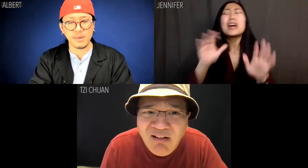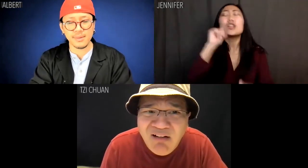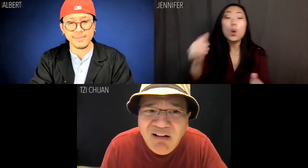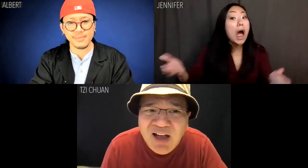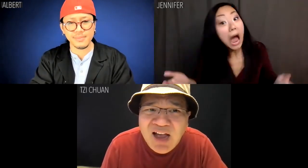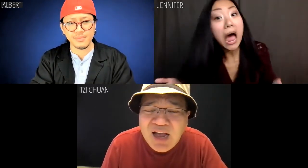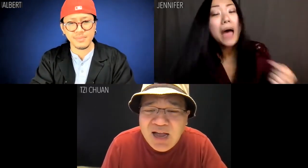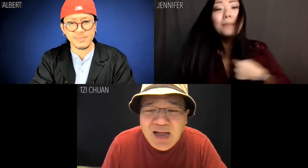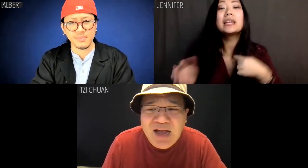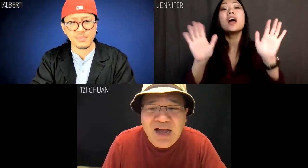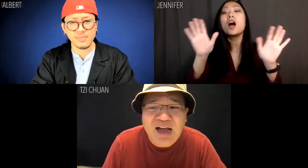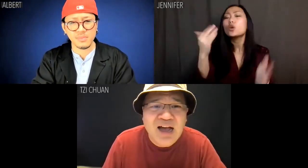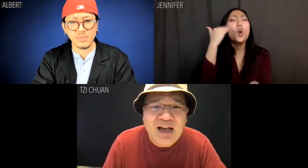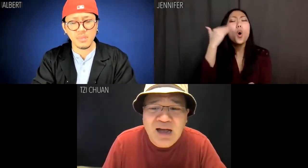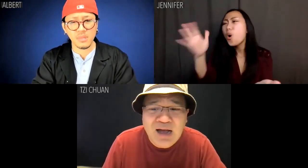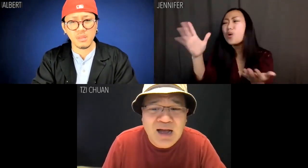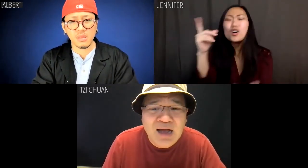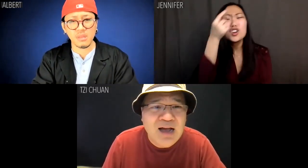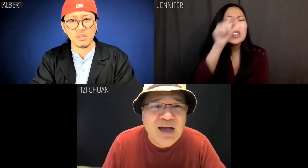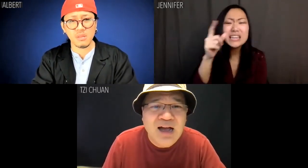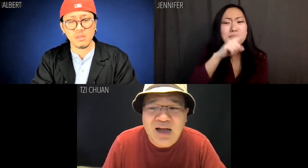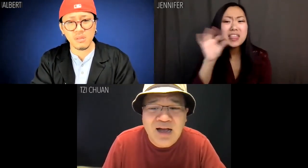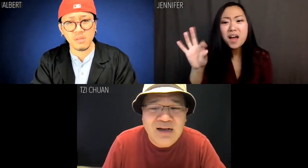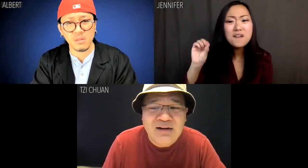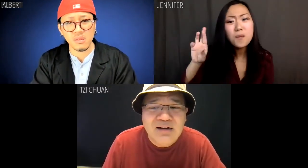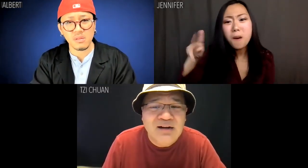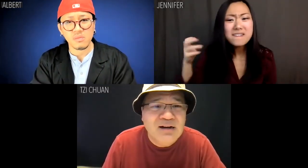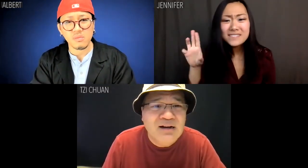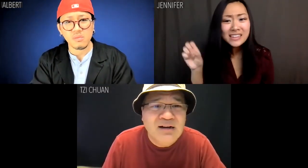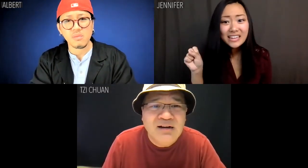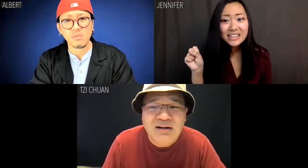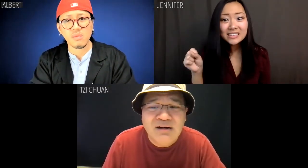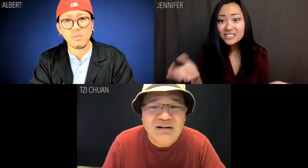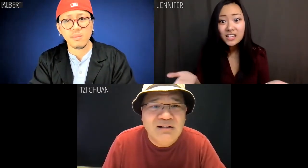Jennifer: Don't 'ah-ah' me. You know: the Greek myth of Orpheus.